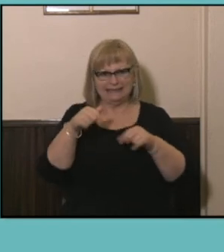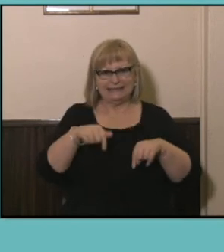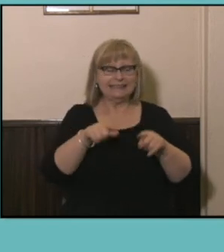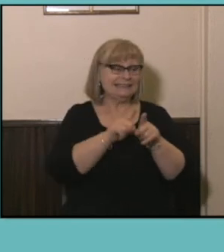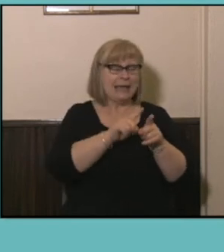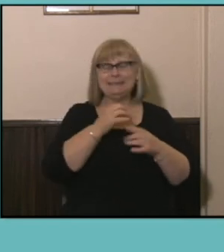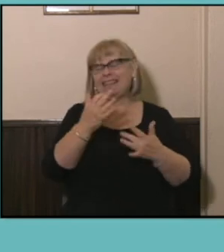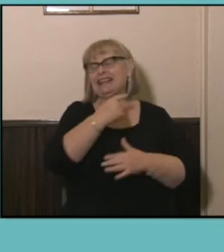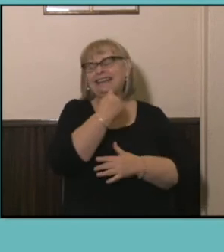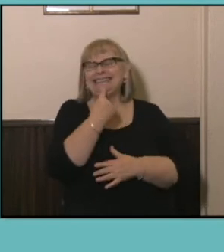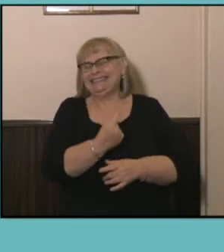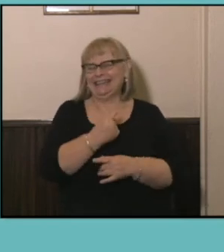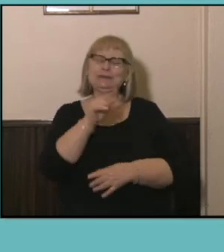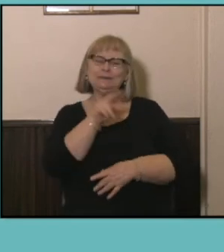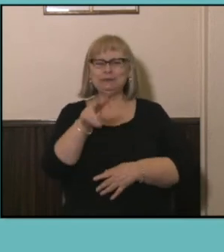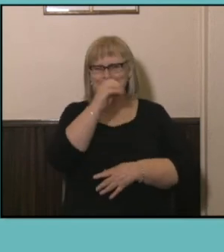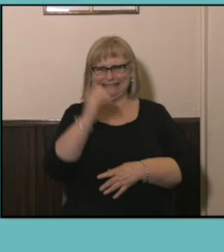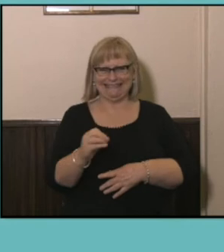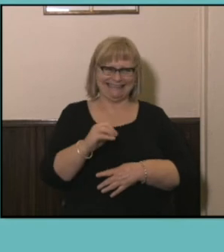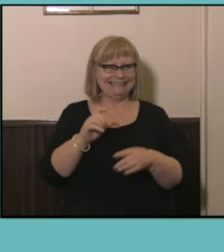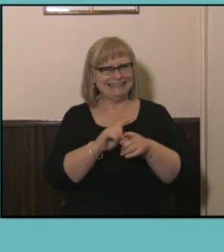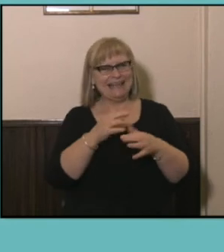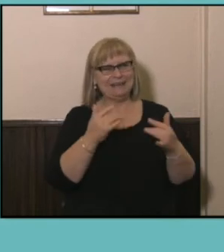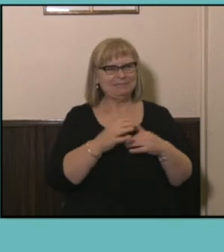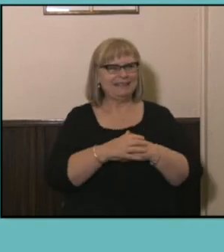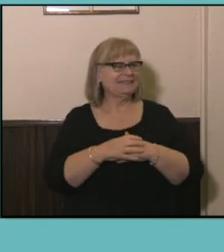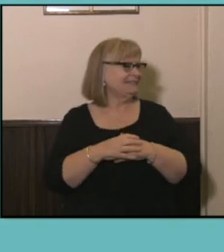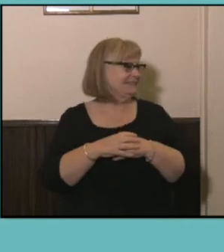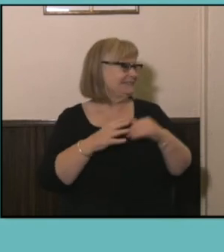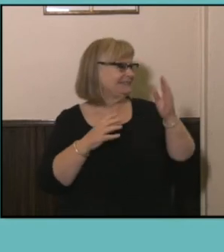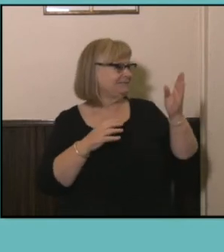showed. Who has studied statistics as me? Yeah, yeah it's not in the top five,